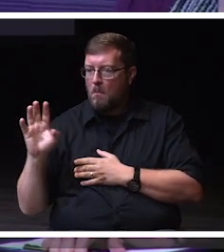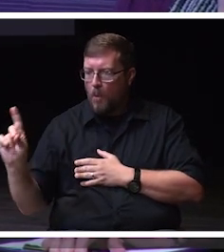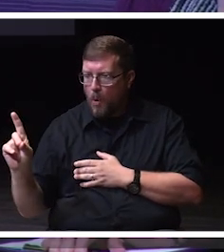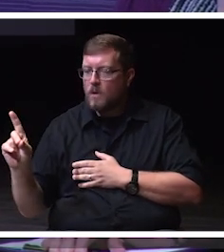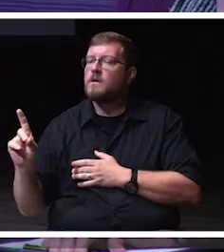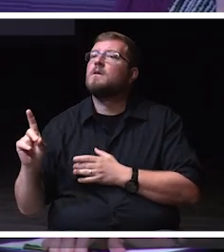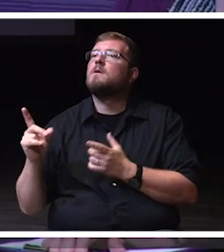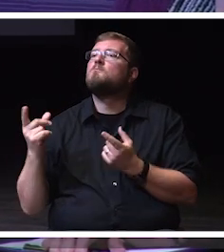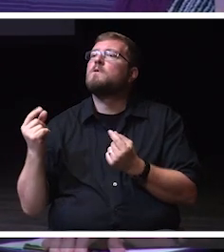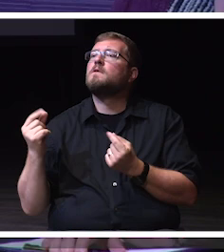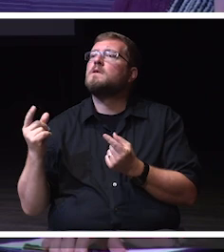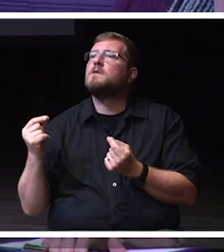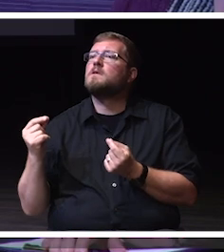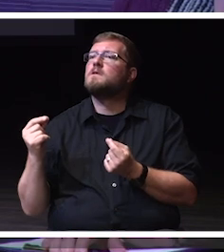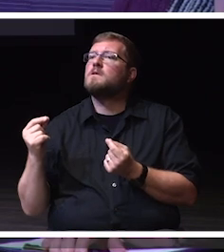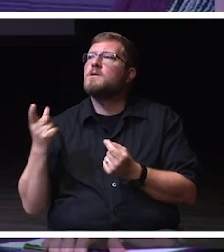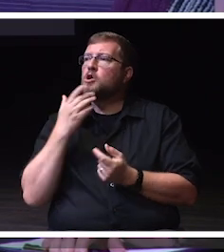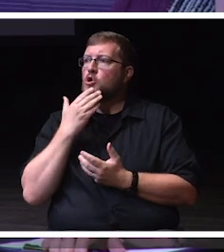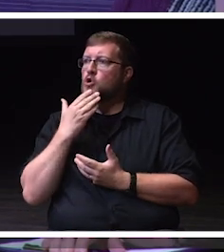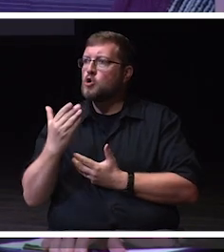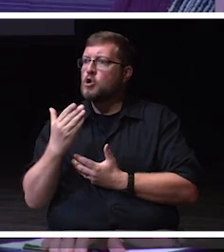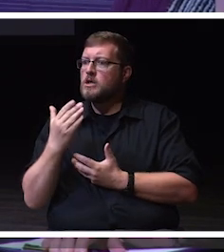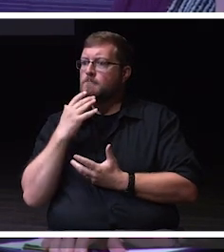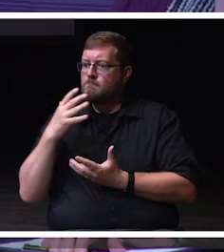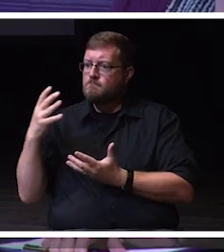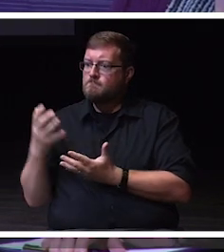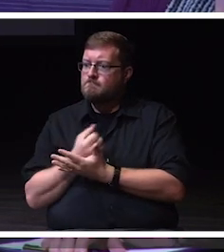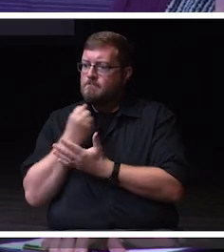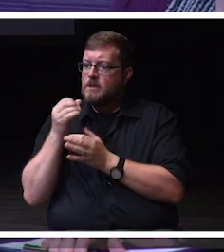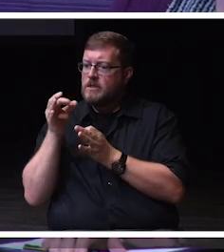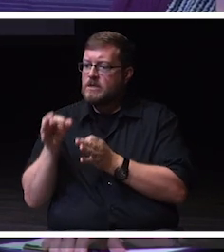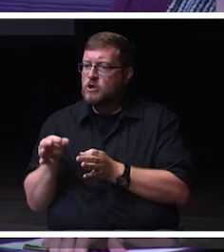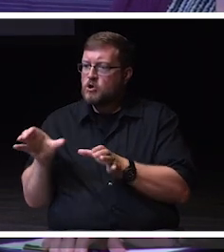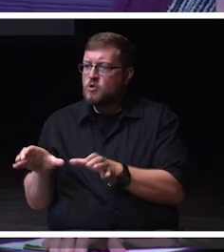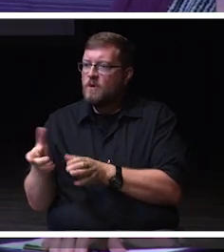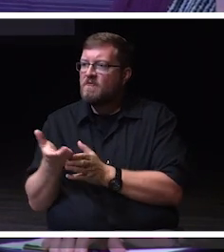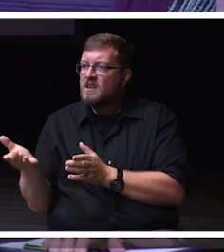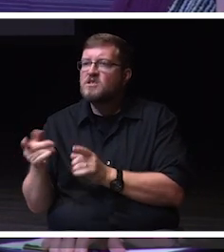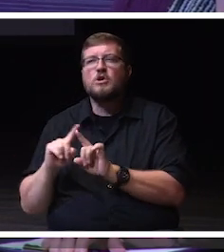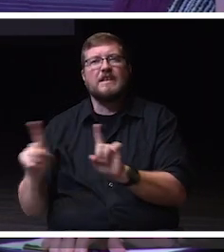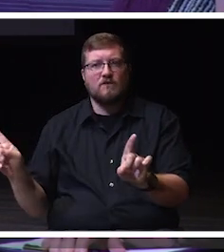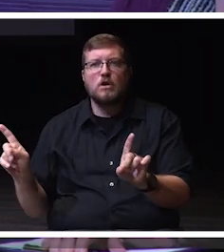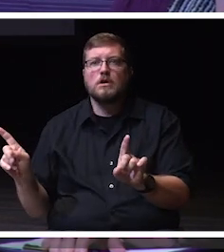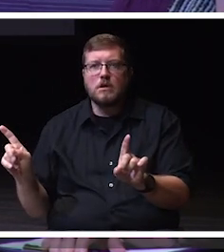courageous decision to do things that are different, that set the path for the future.